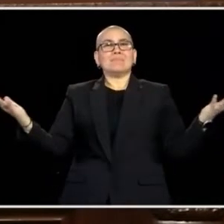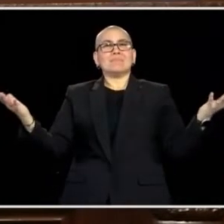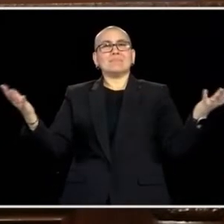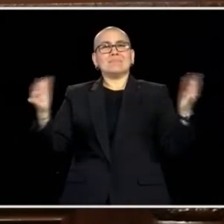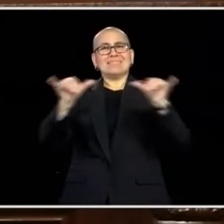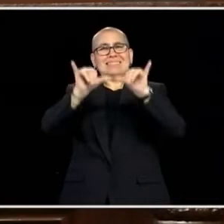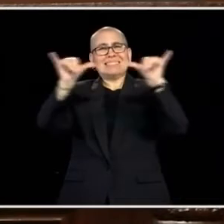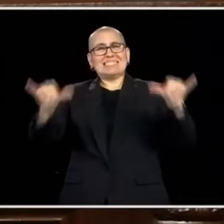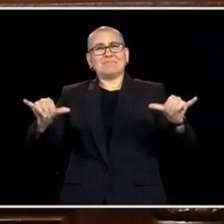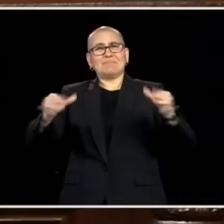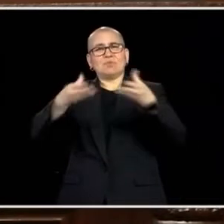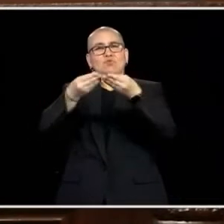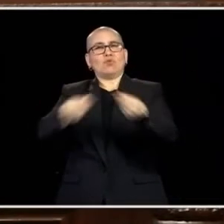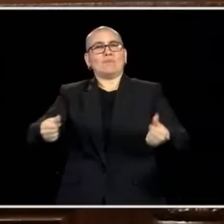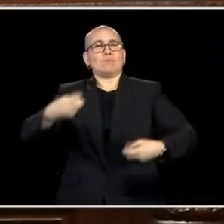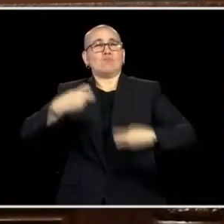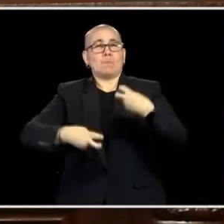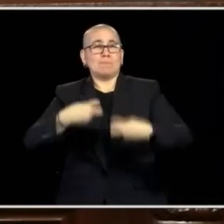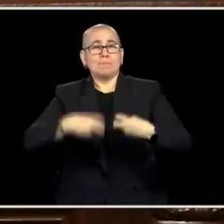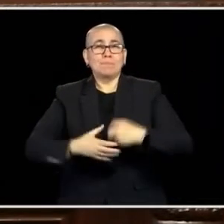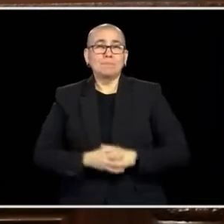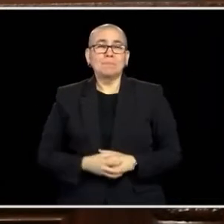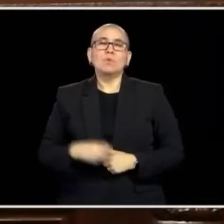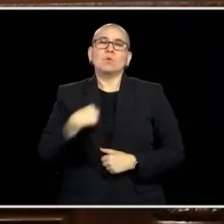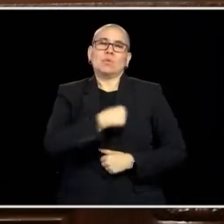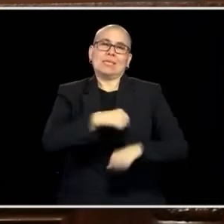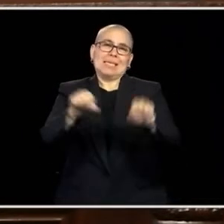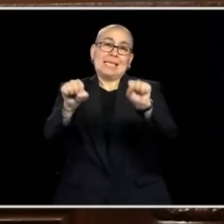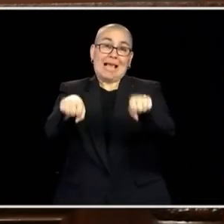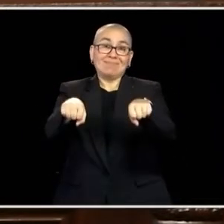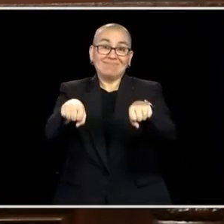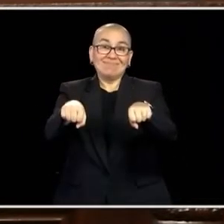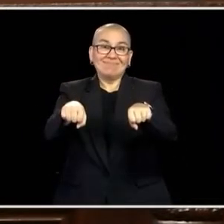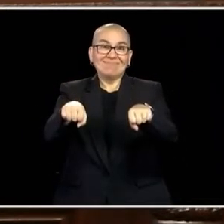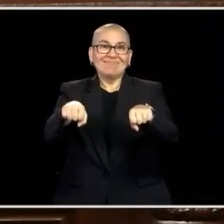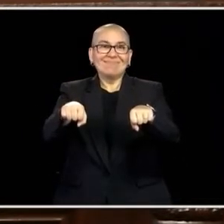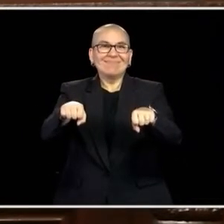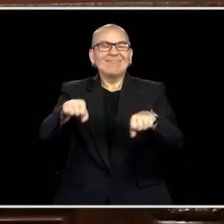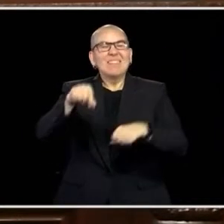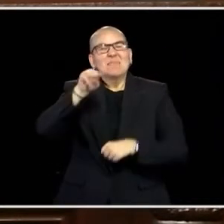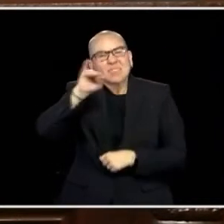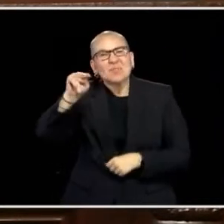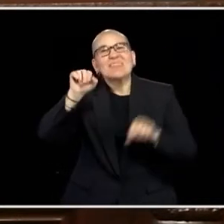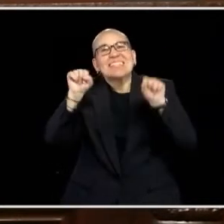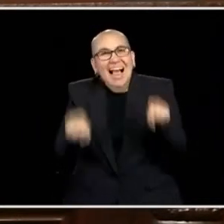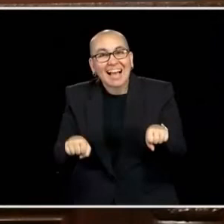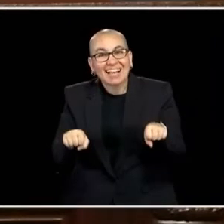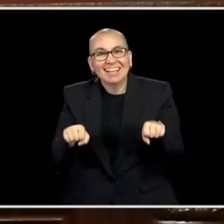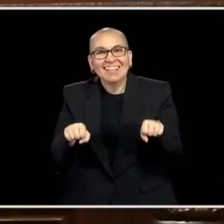I TRULY BELIEVE AND YOU'VE DONE IT, THAT WE CAN DO THIS AS WELL AS ANY PLACE IN THE COUNTRY, BUT NOT ONE OF US IS GOING TO DO IT ALONE, AND BY